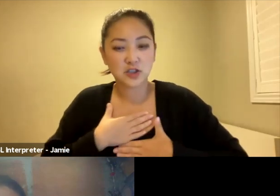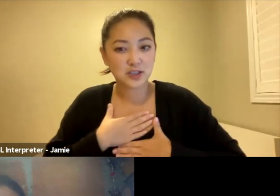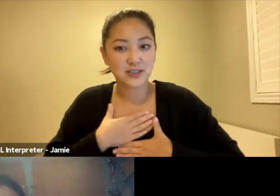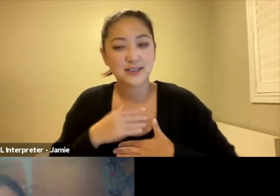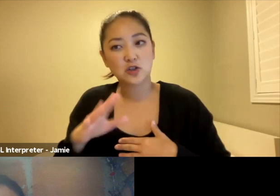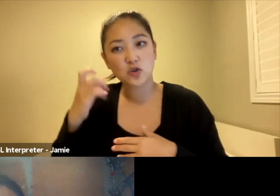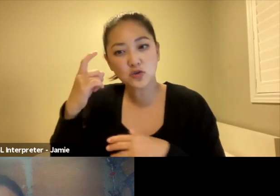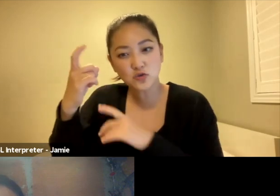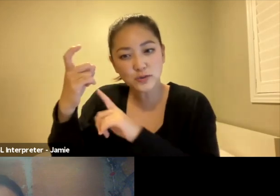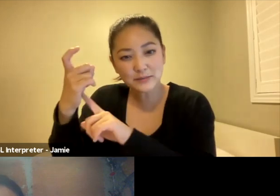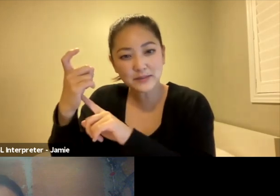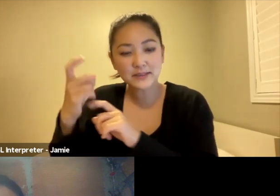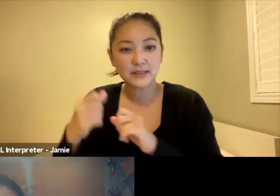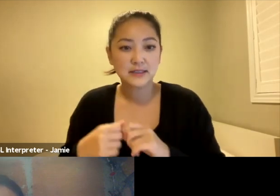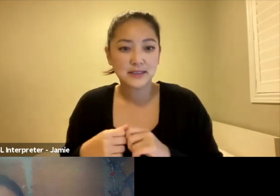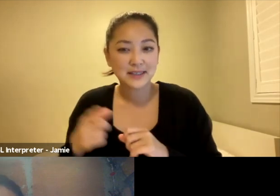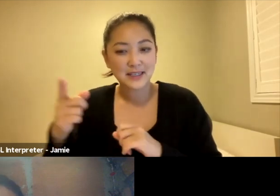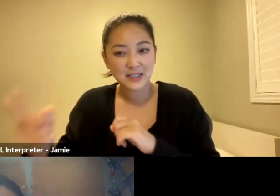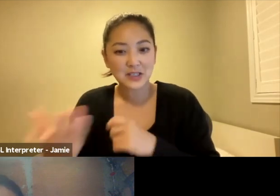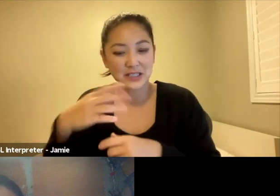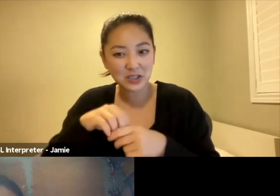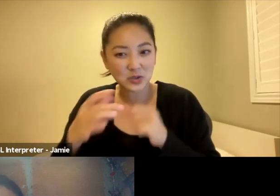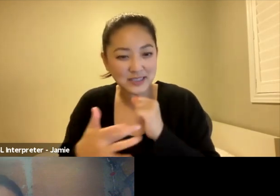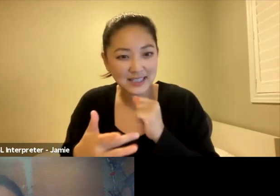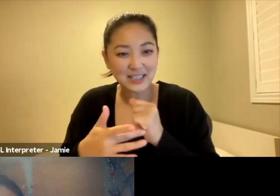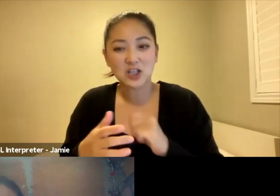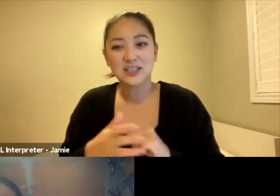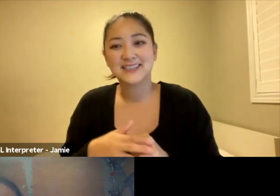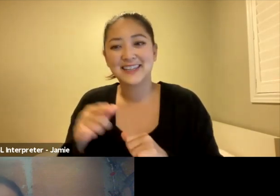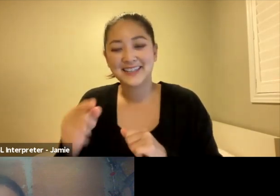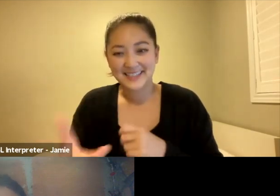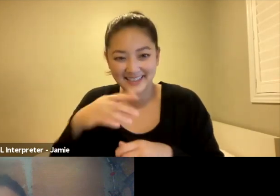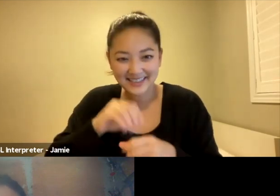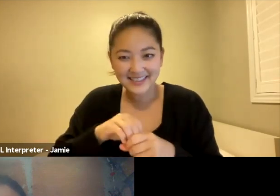you utilize technology and the glitch and shifting and the layering